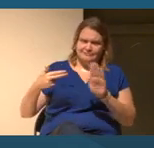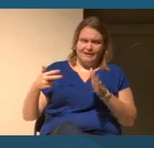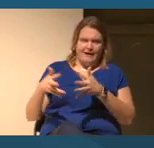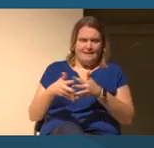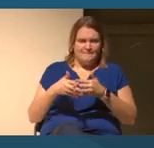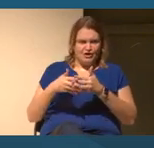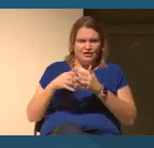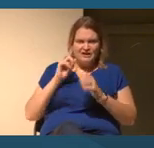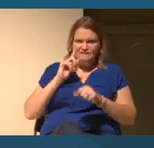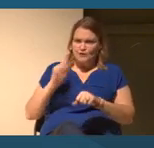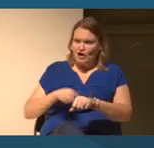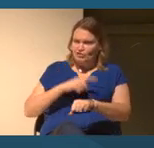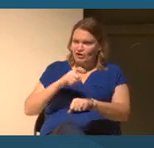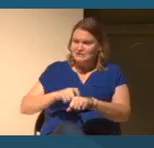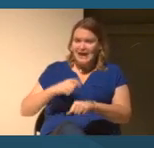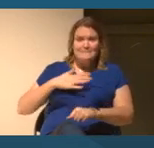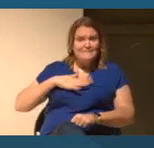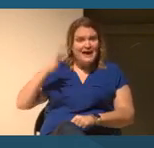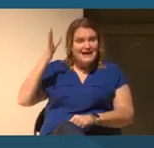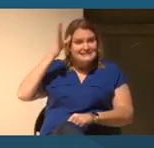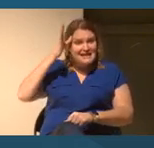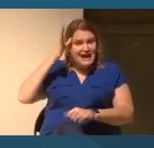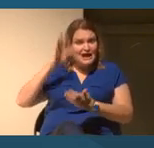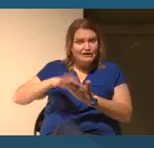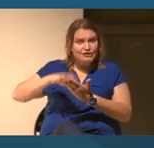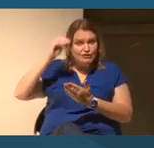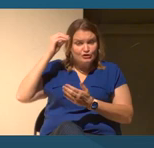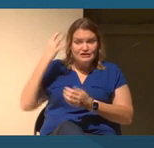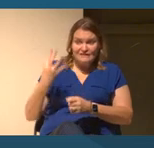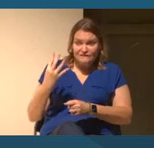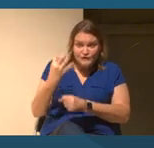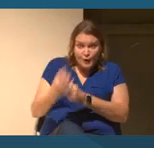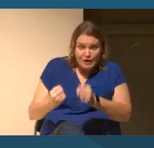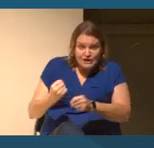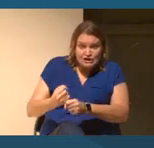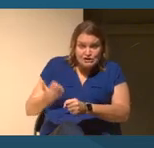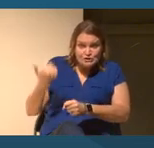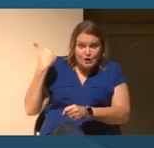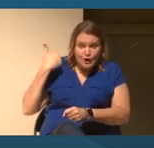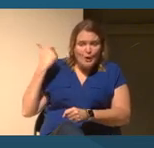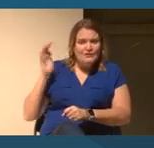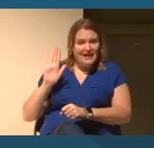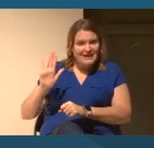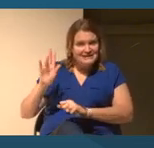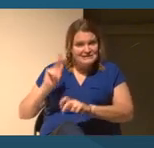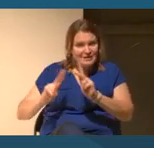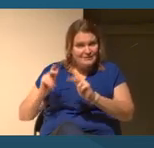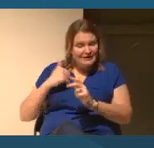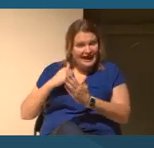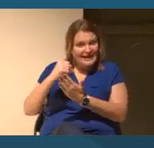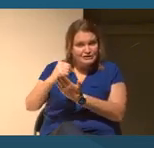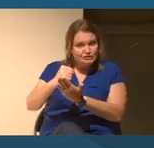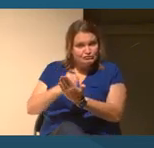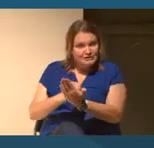My dad learned for the first time four years ago that his people had a script before the